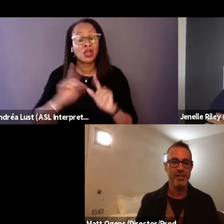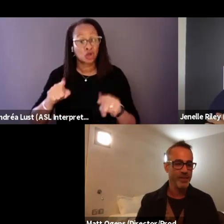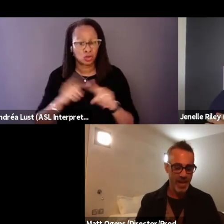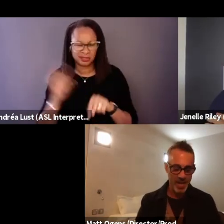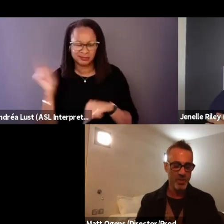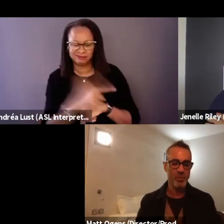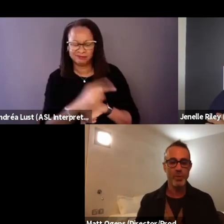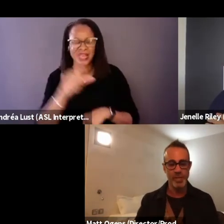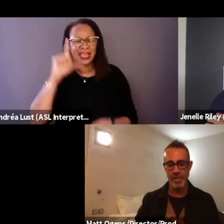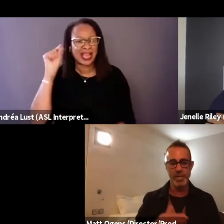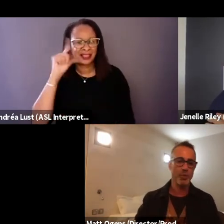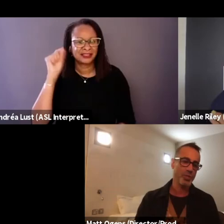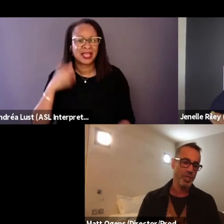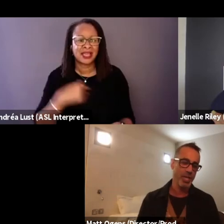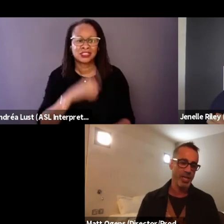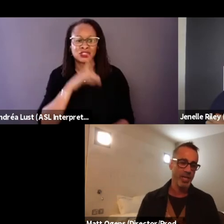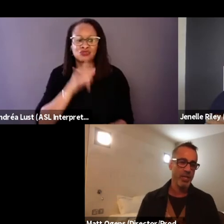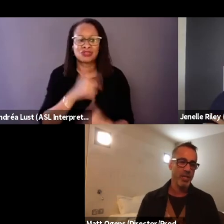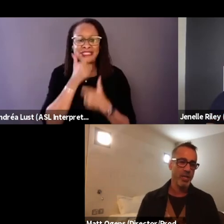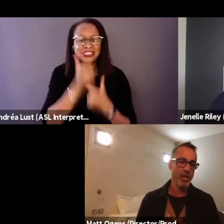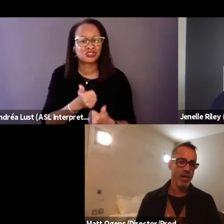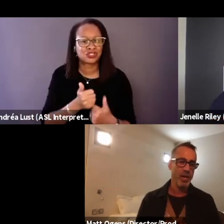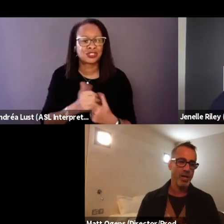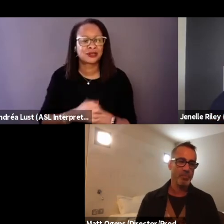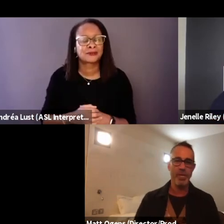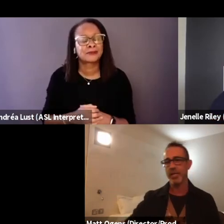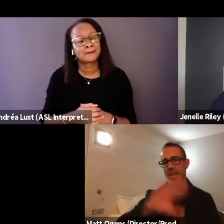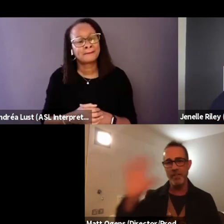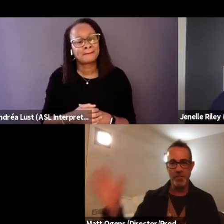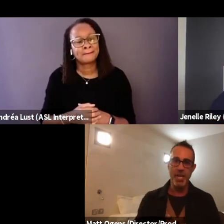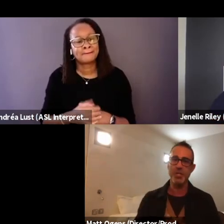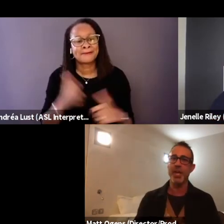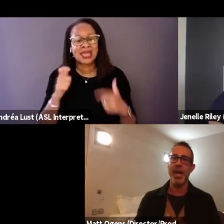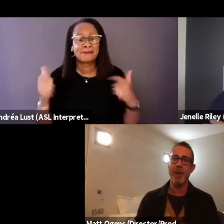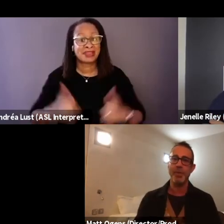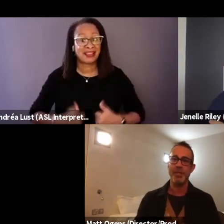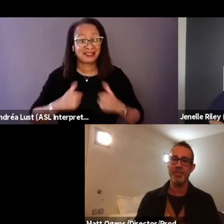and has really interesting big life change that happens